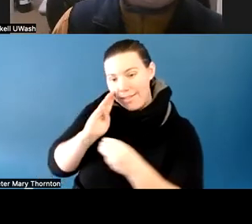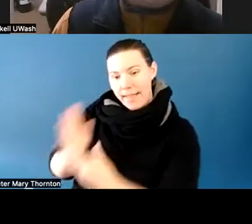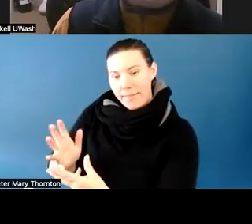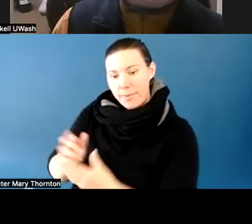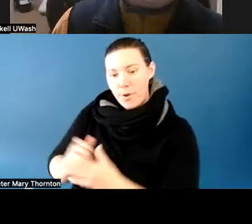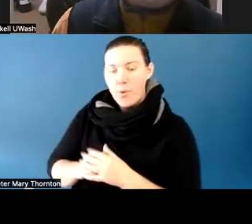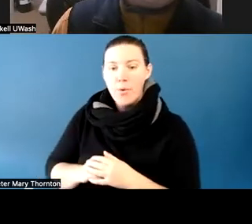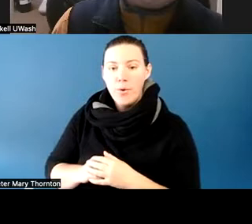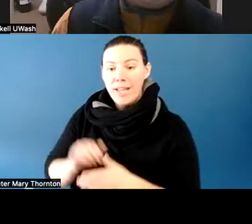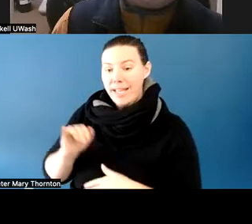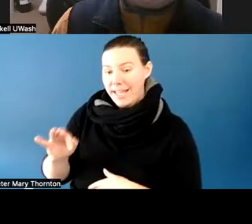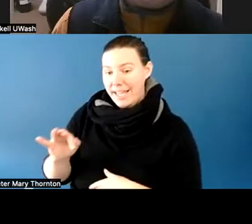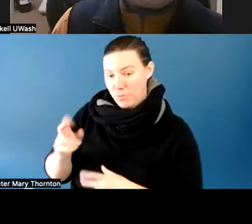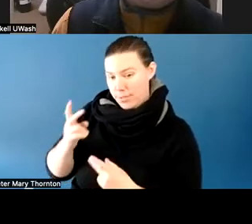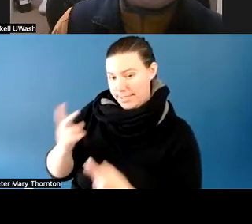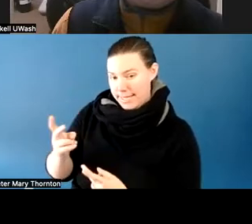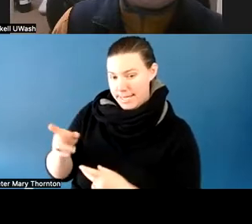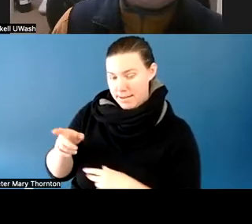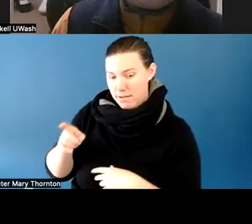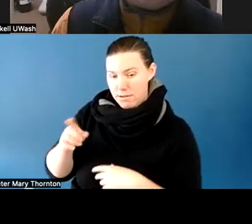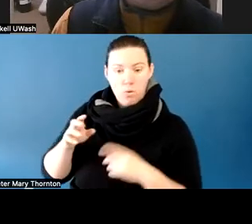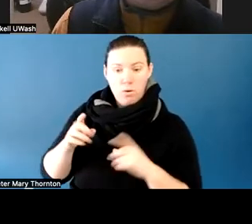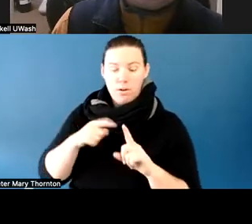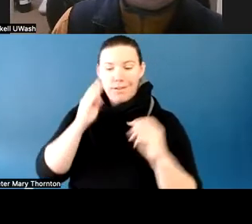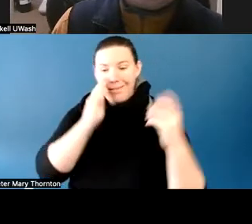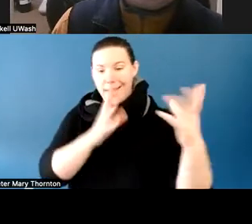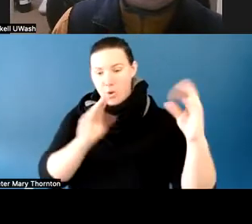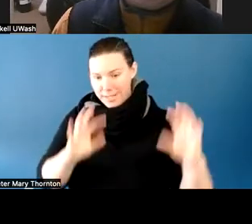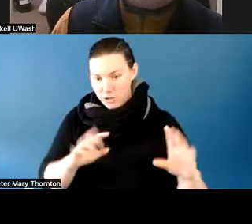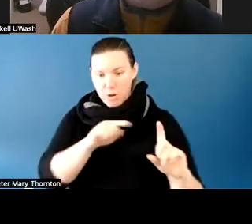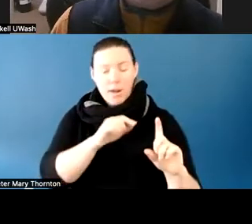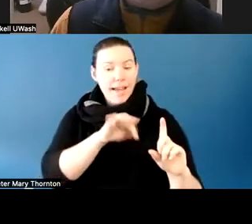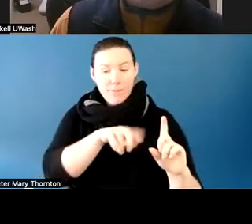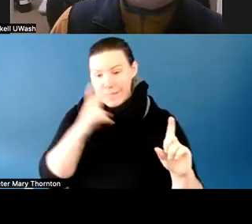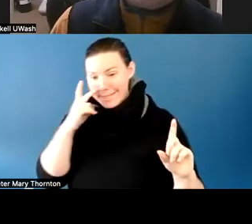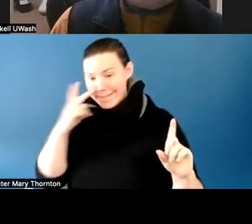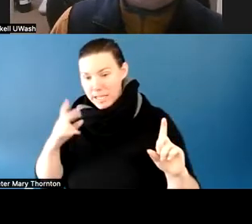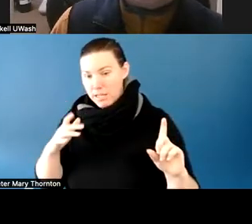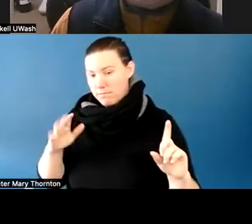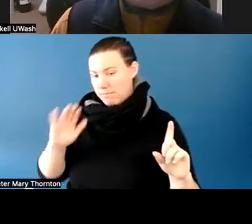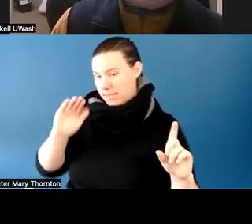of frustration, like yelling, criticizing,